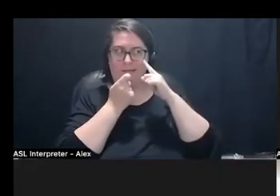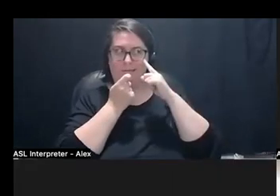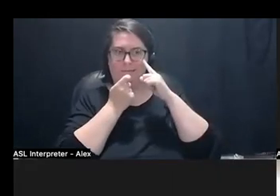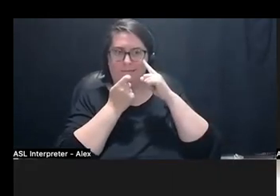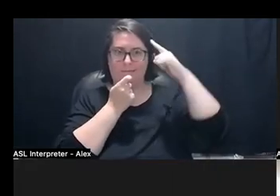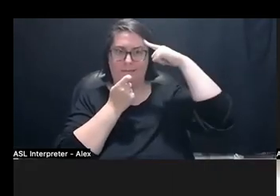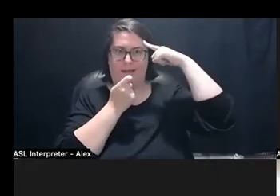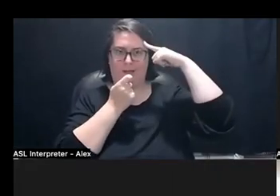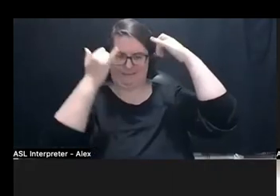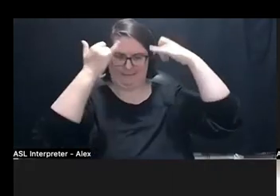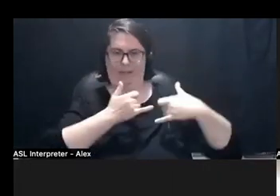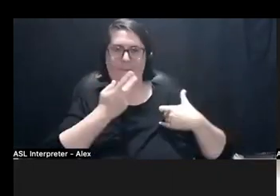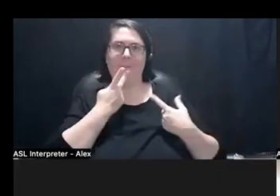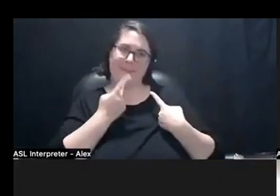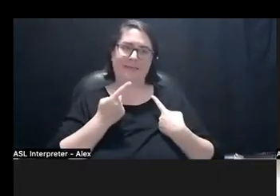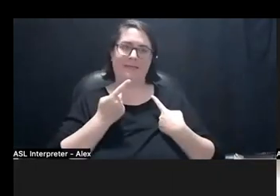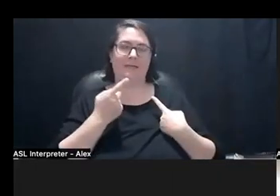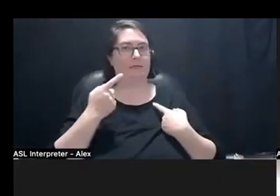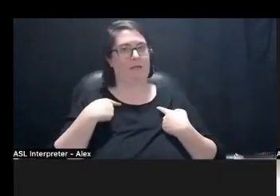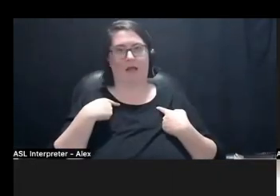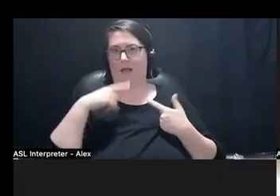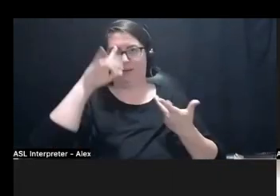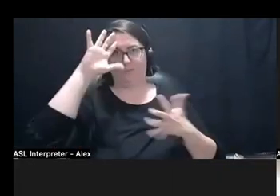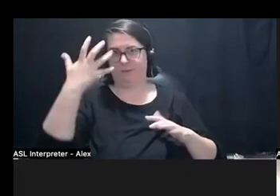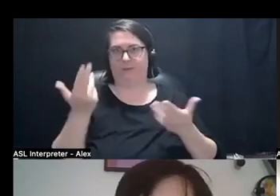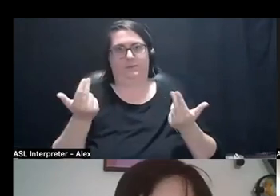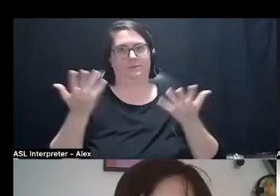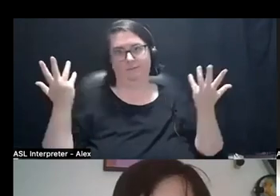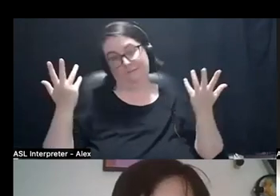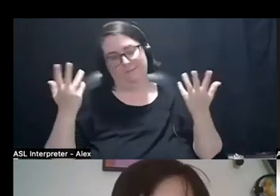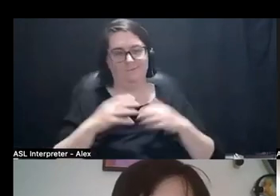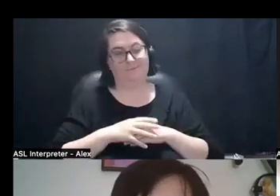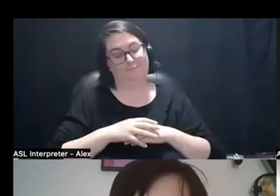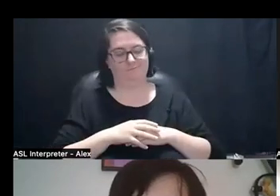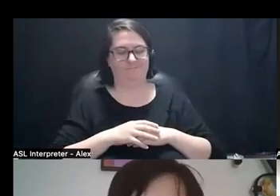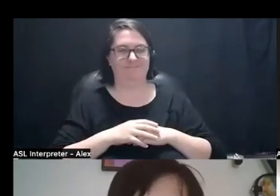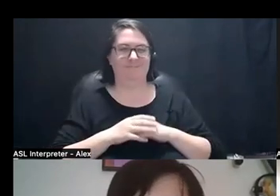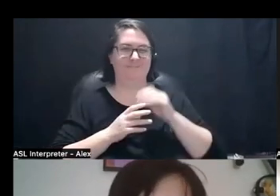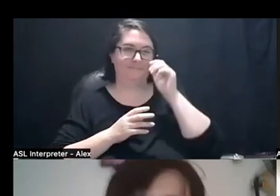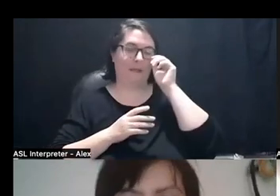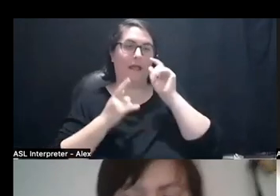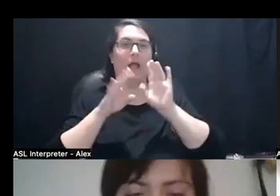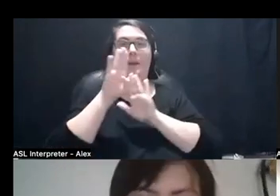And the same color hair because I'm twisted. I'm twisted. And behind me you can see books